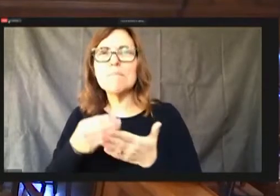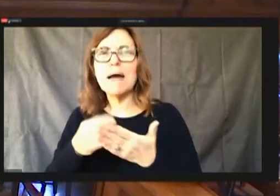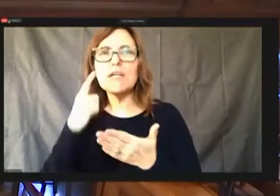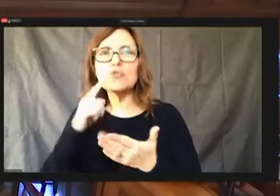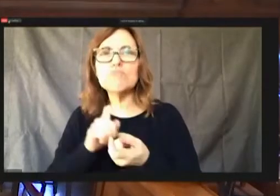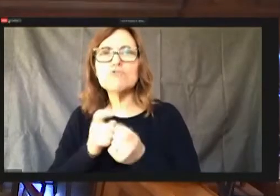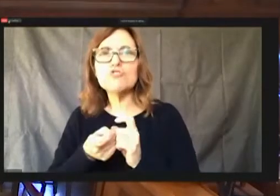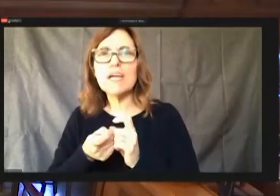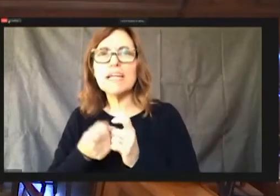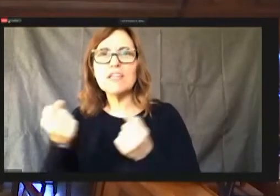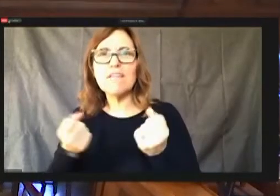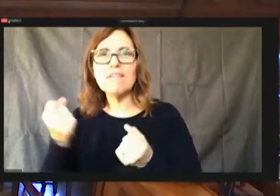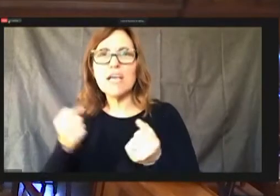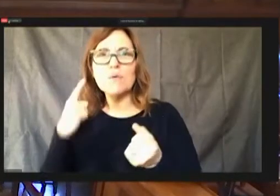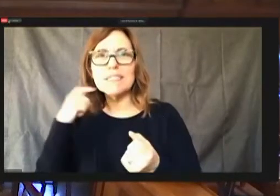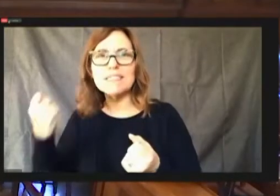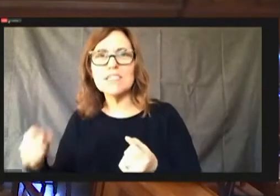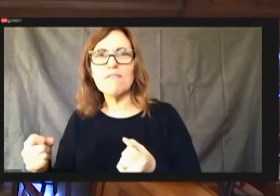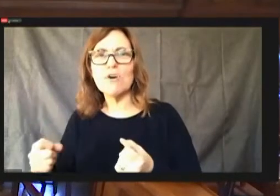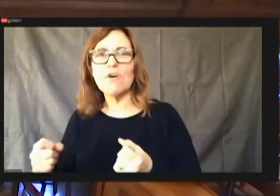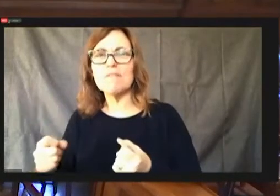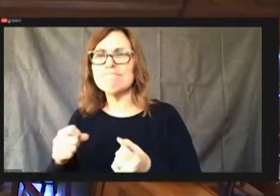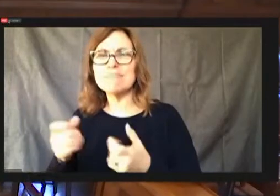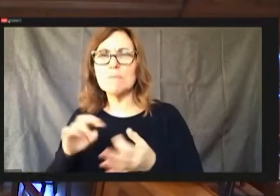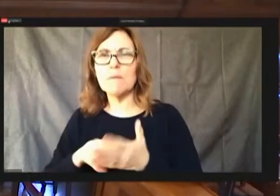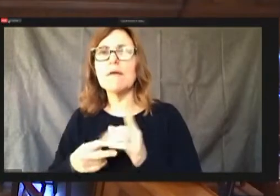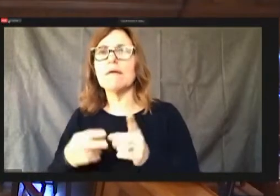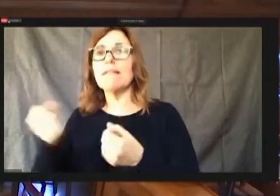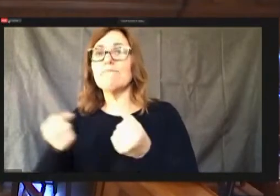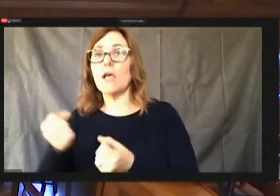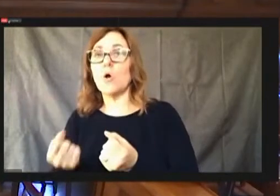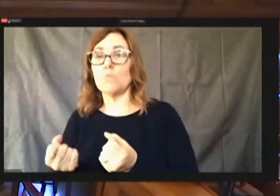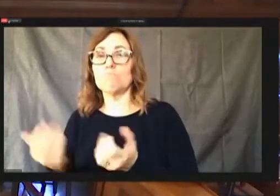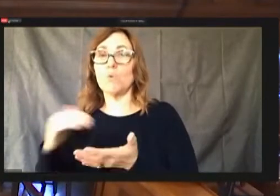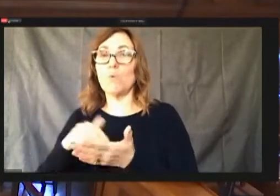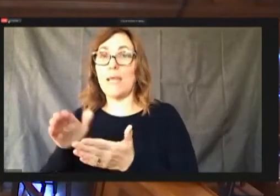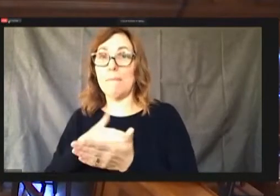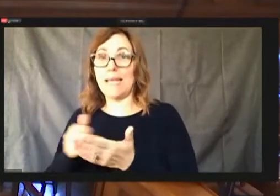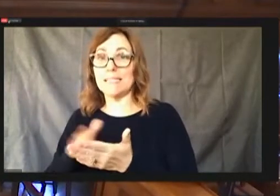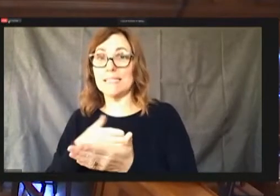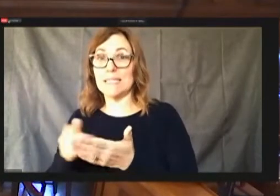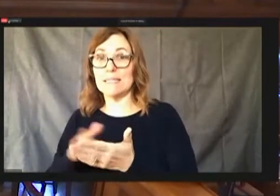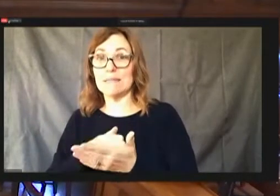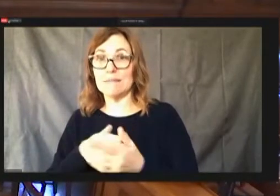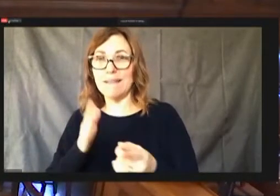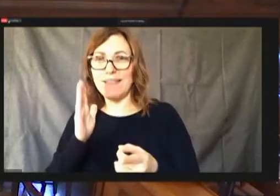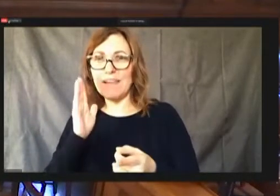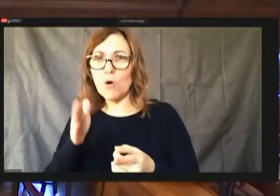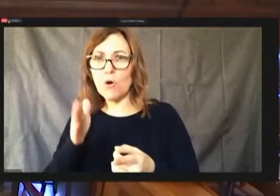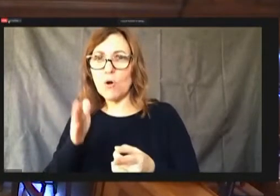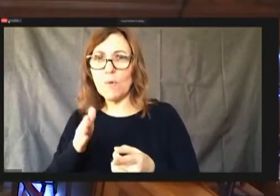The vehicle repainting Stop painting vehicles, not gonna paint them